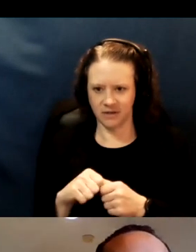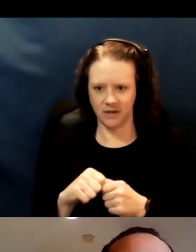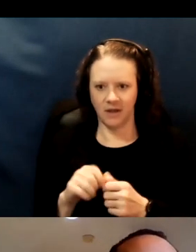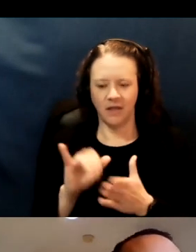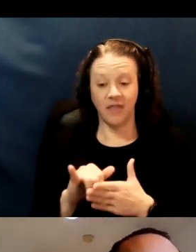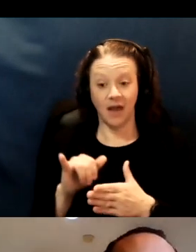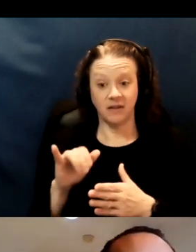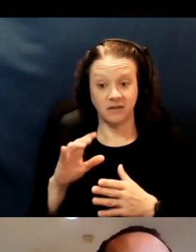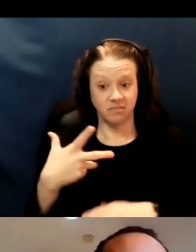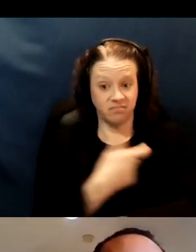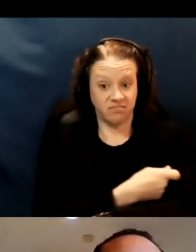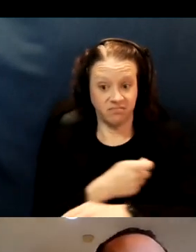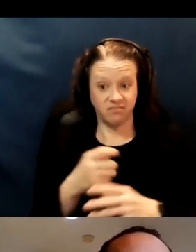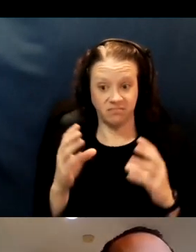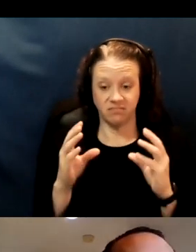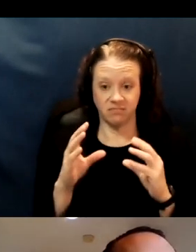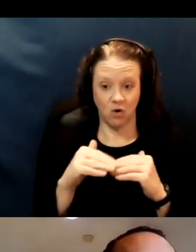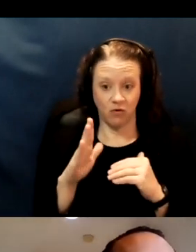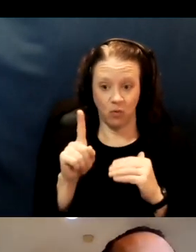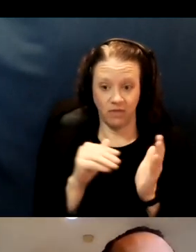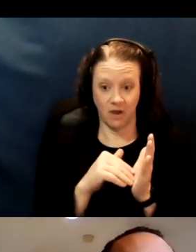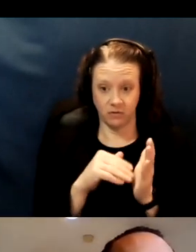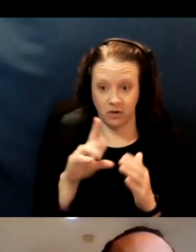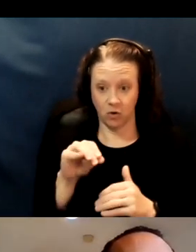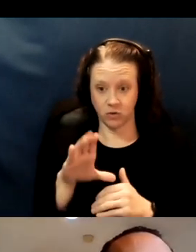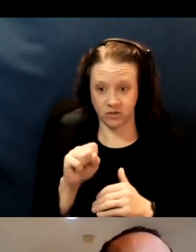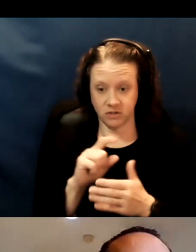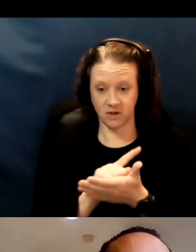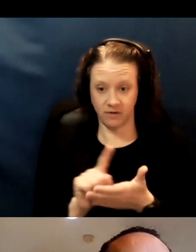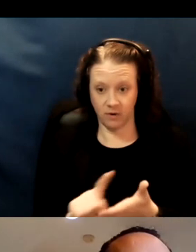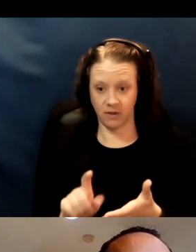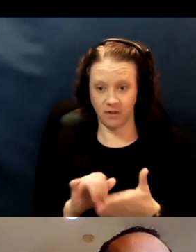They are amongst our highest productivity vaccinators.